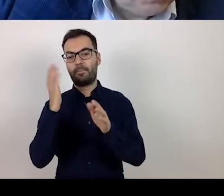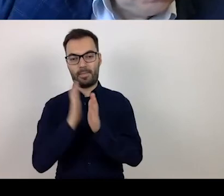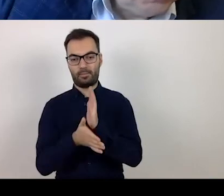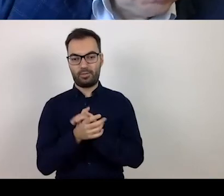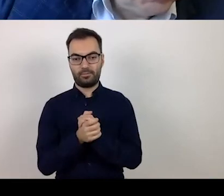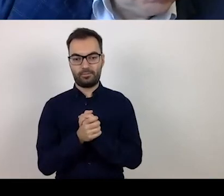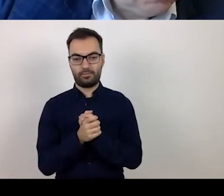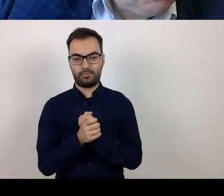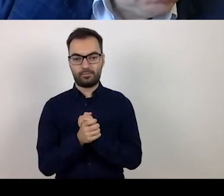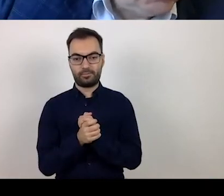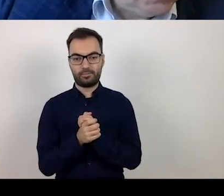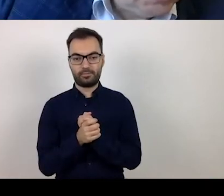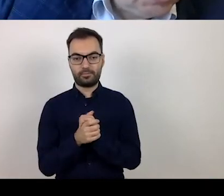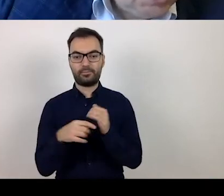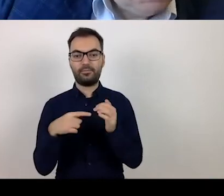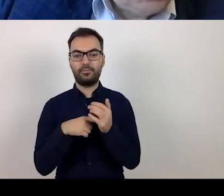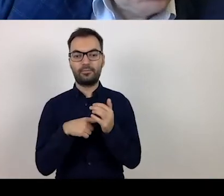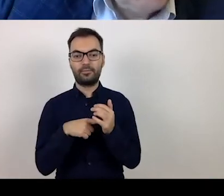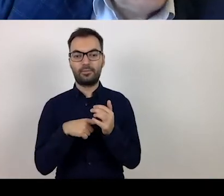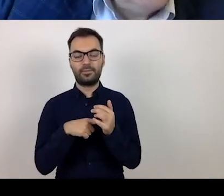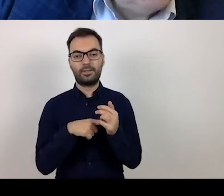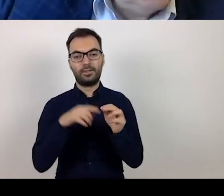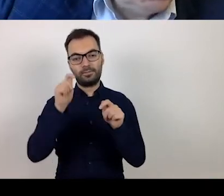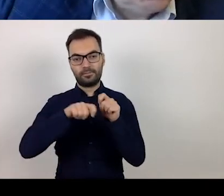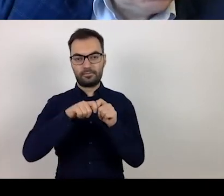In practice, It is measured within four weeks